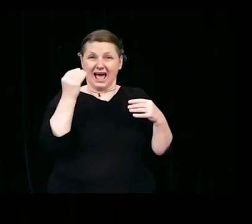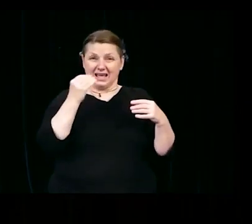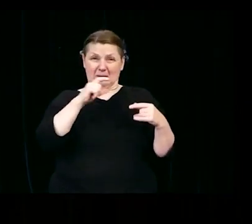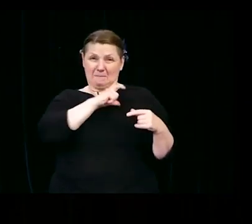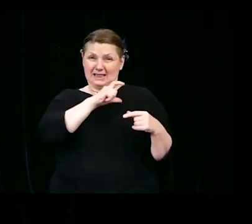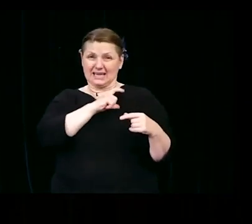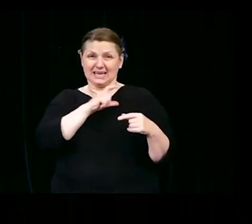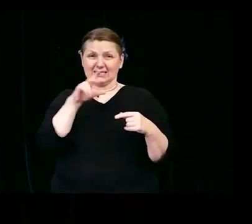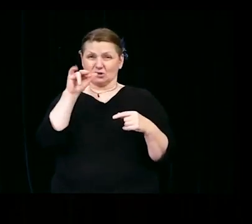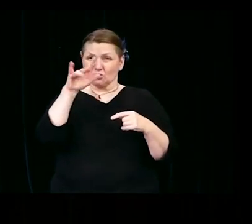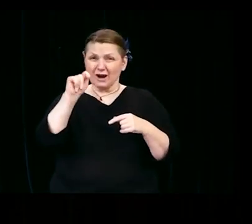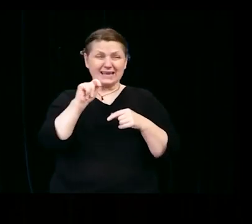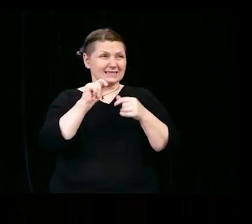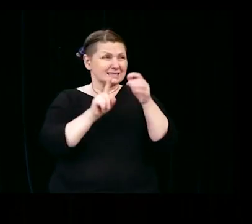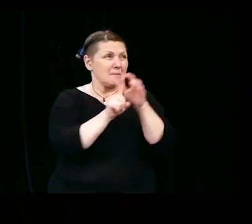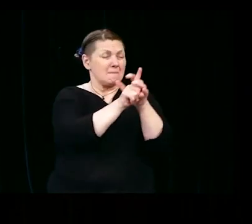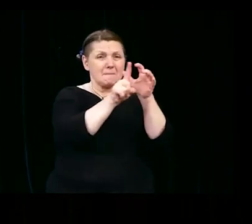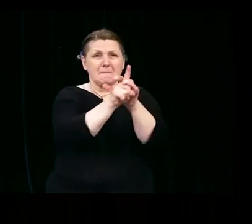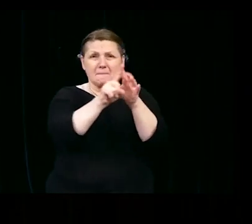All this is true, and yet.